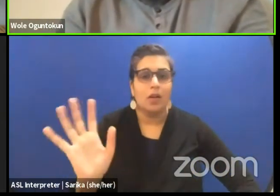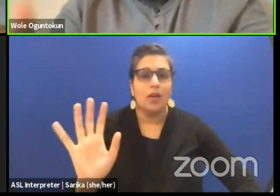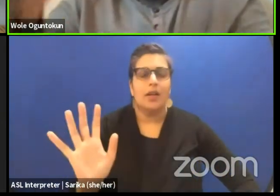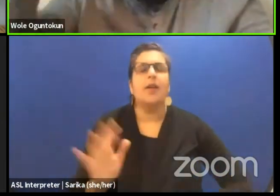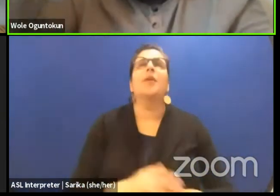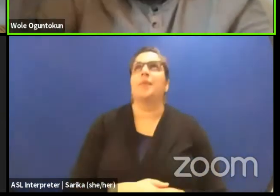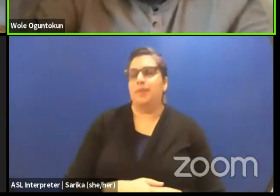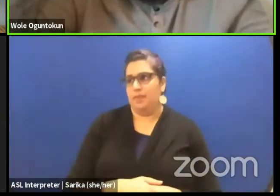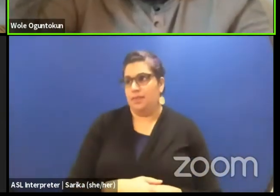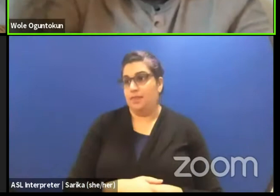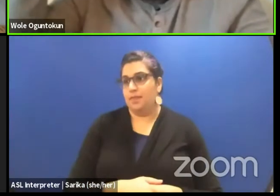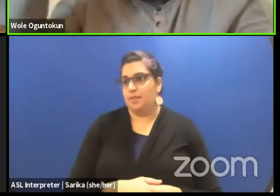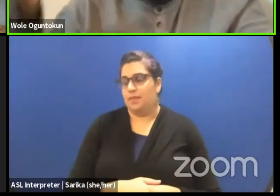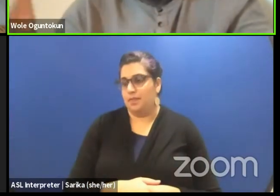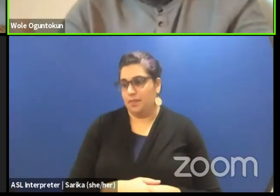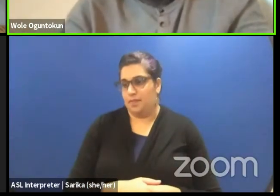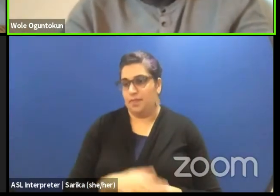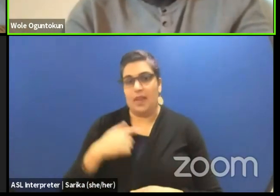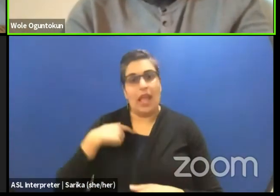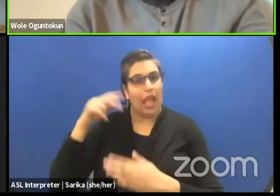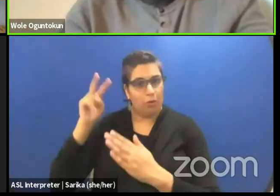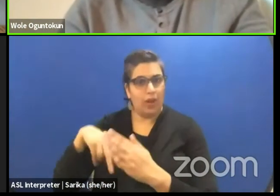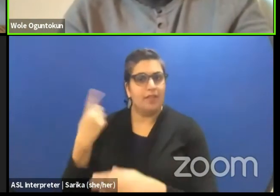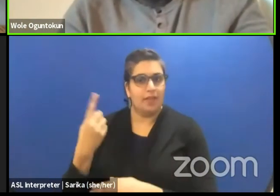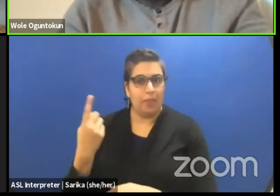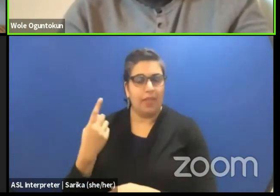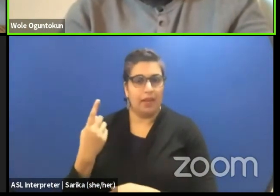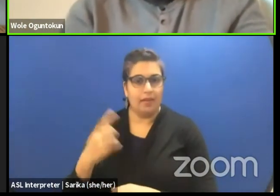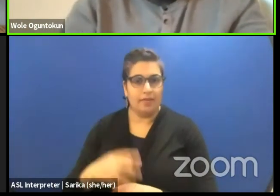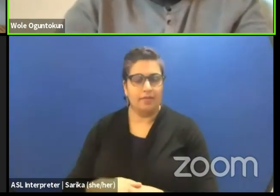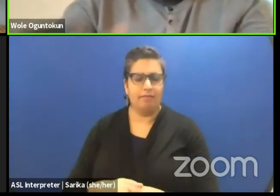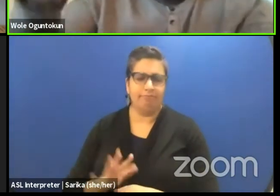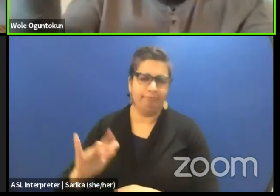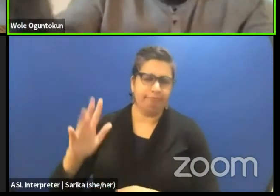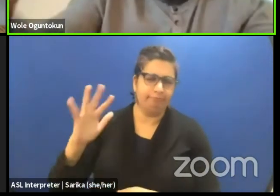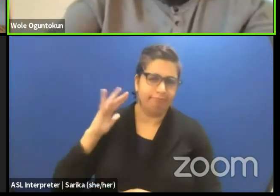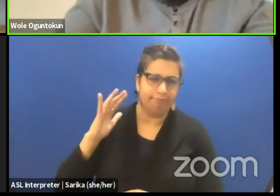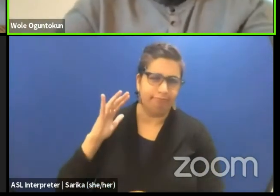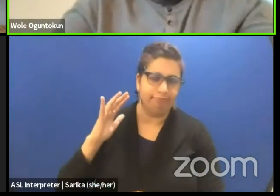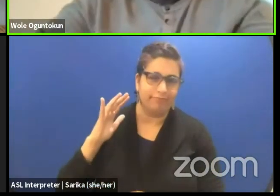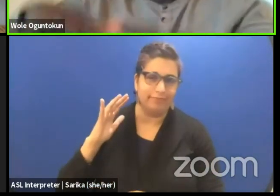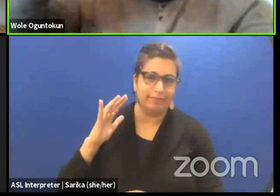I read something by Wilbur Smith a long time ago, and this man dressed as a spy